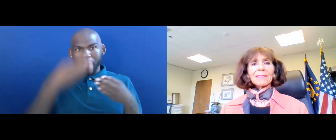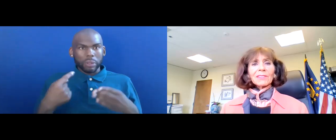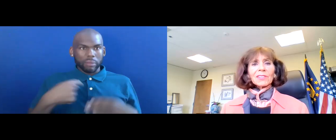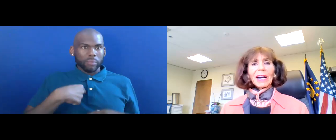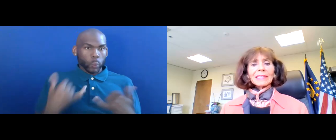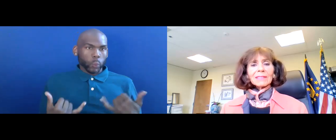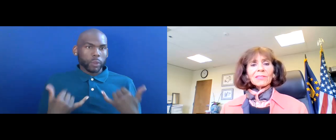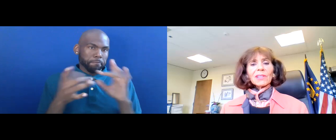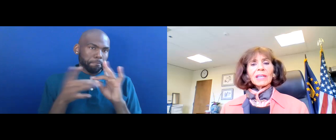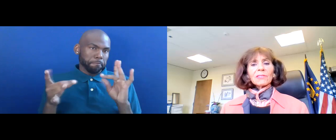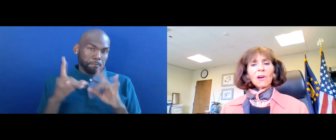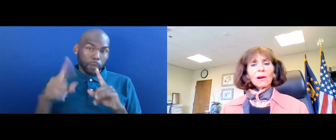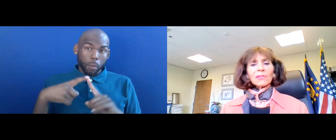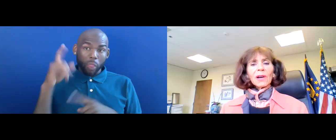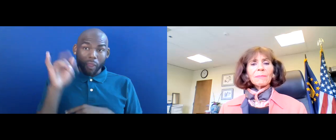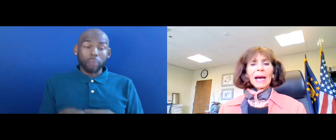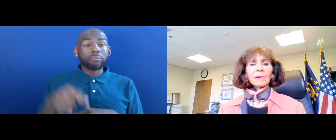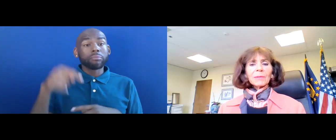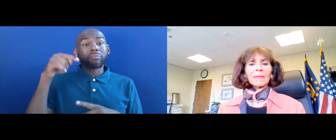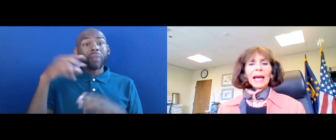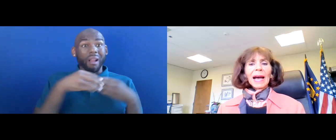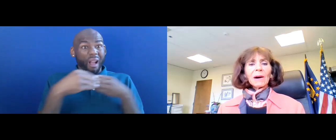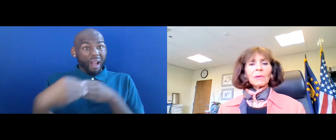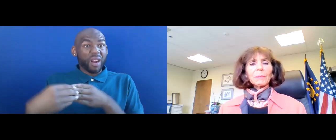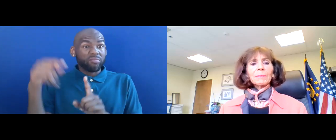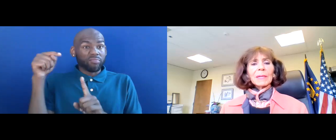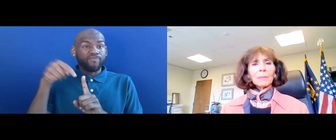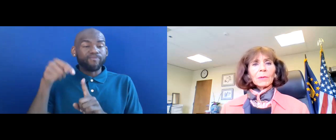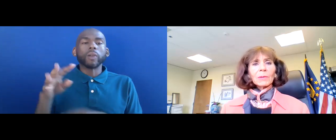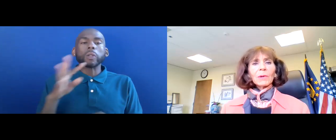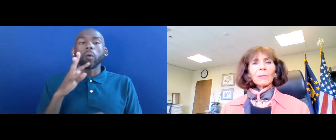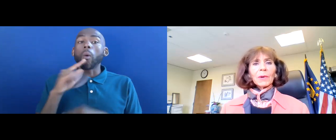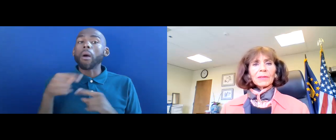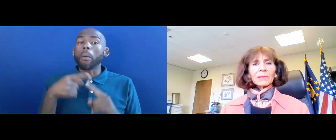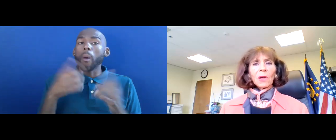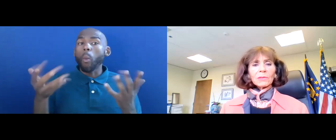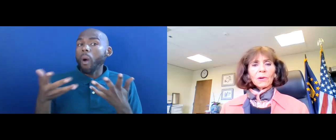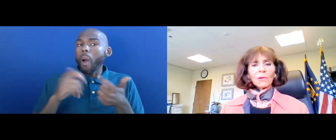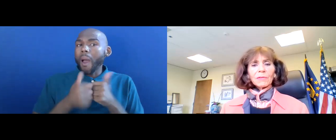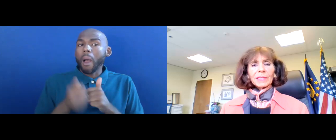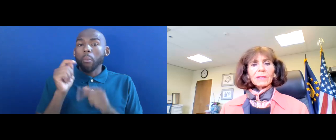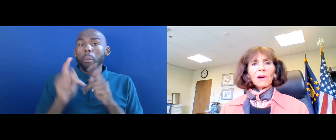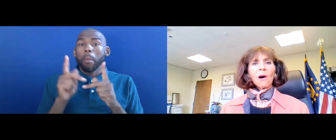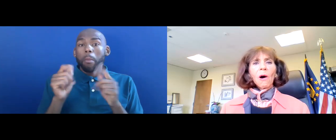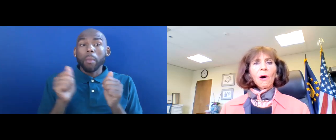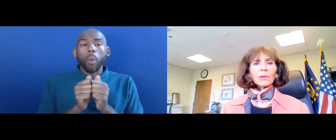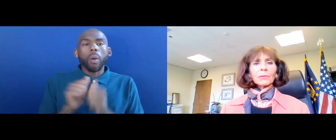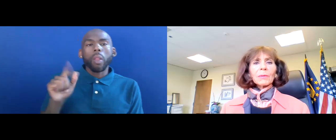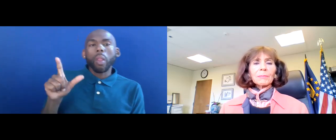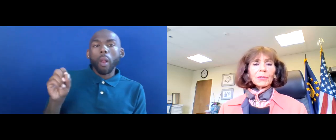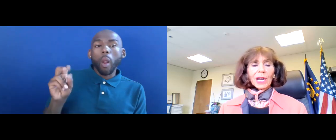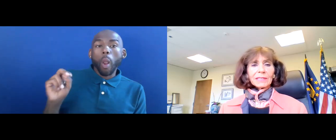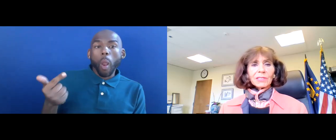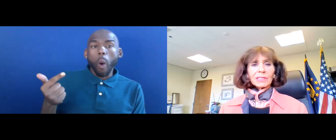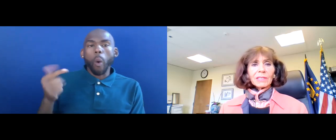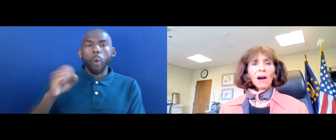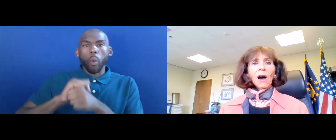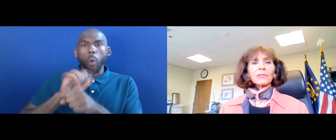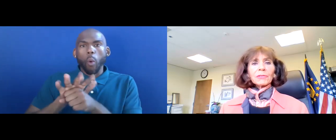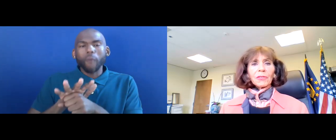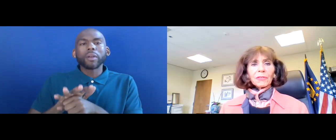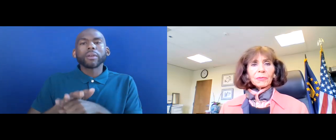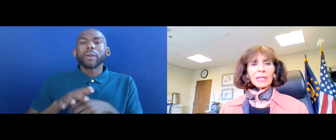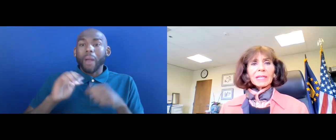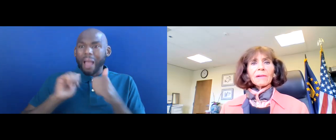AND THIS GUIDANCE TALKS ABOUT HOW PEOPLE WITH LONG COVID ARE PROTECTED UNDER THREE